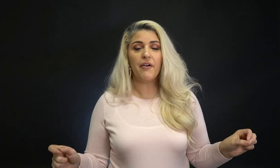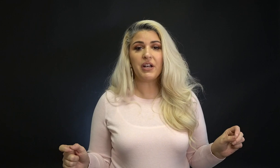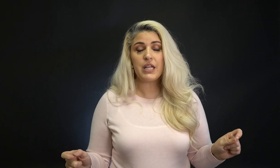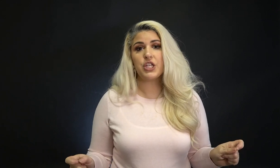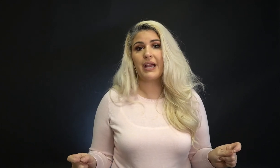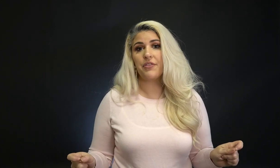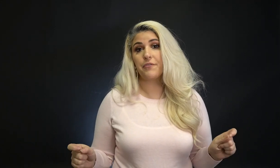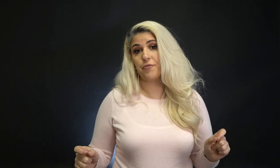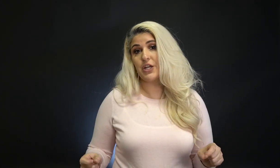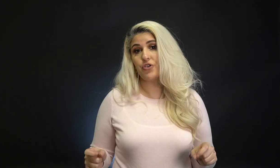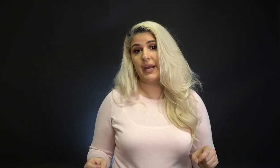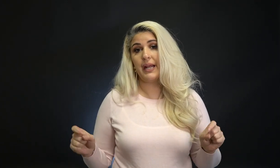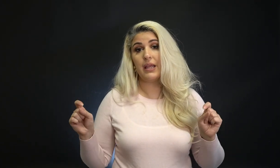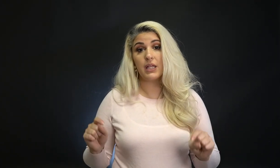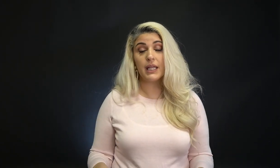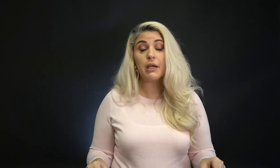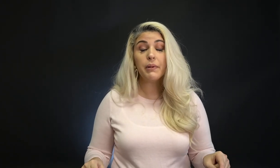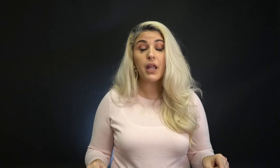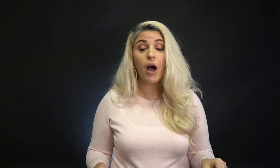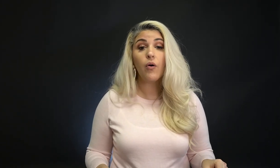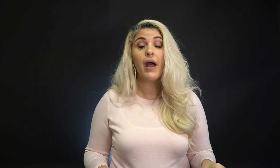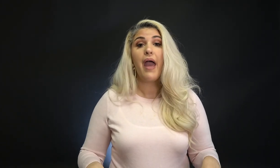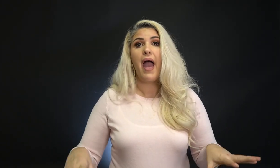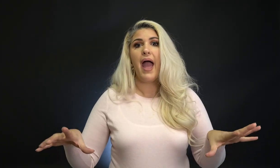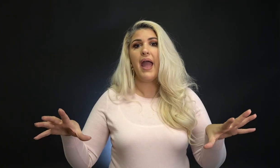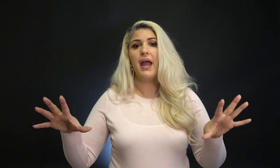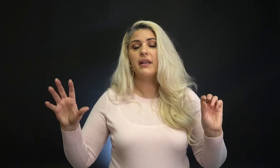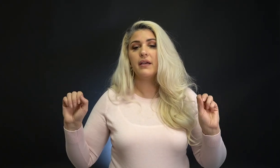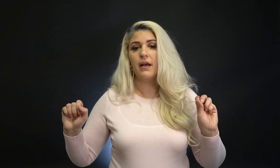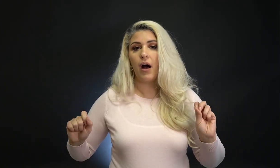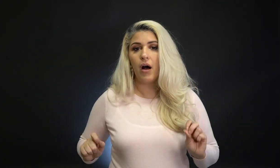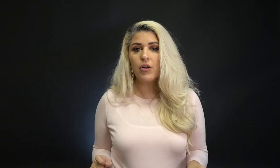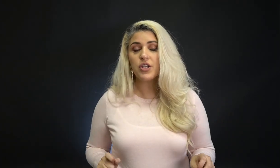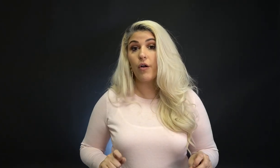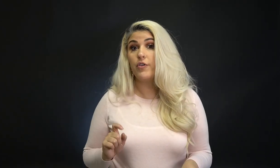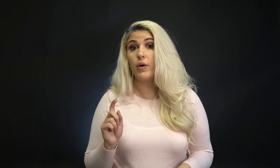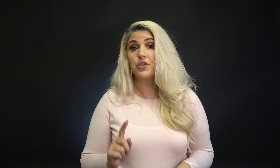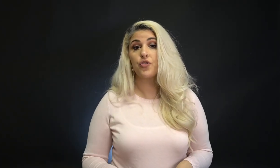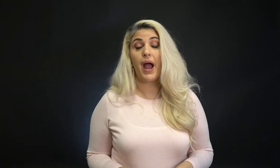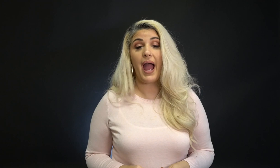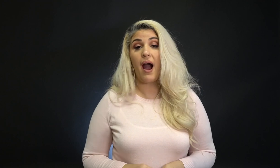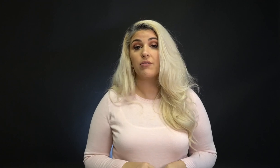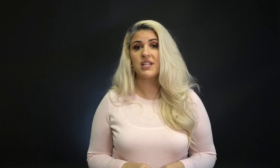Definitely check out the free training in the link below. And also, if you want to try out